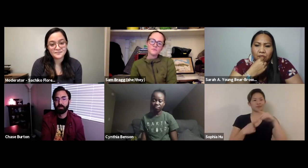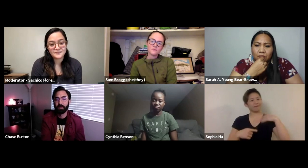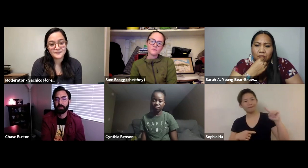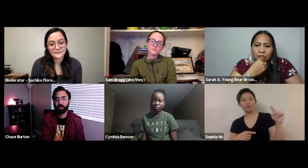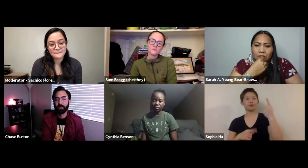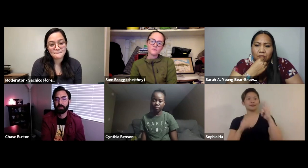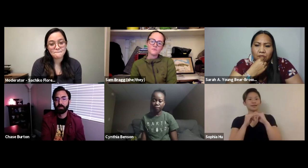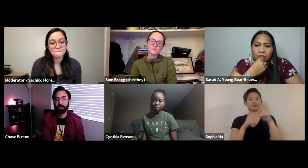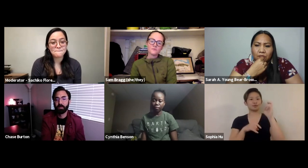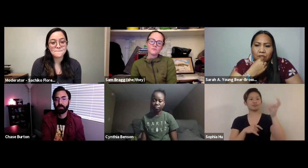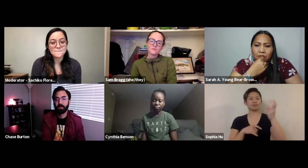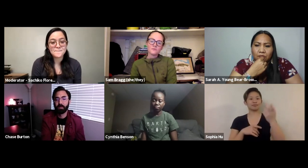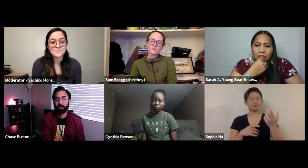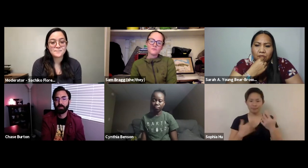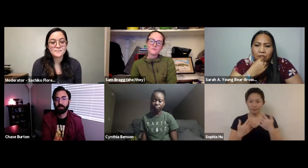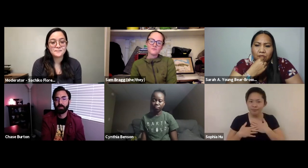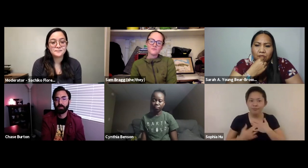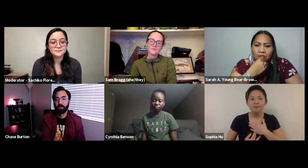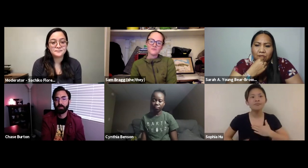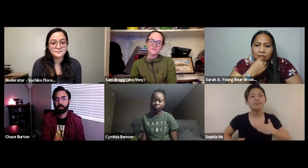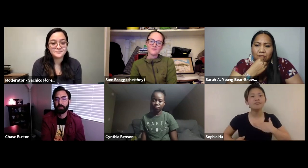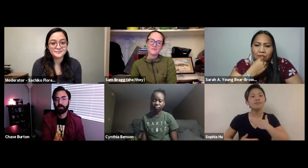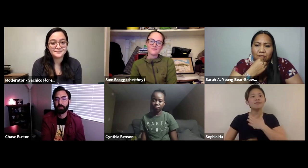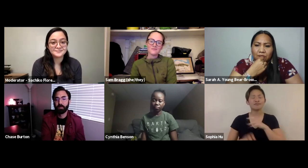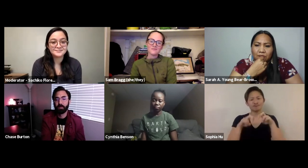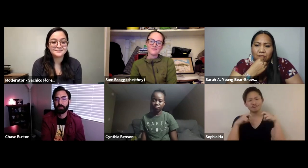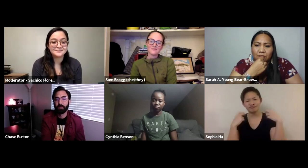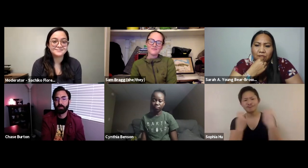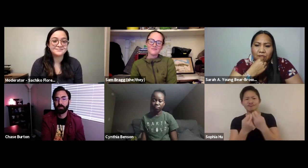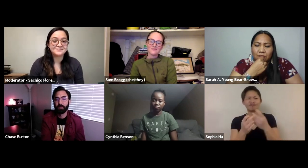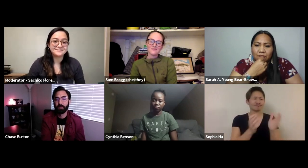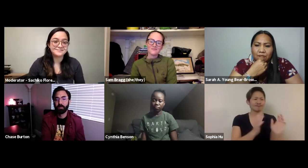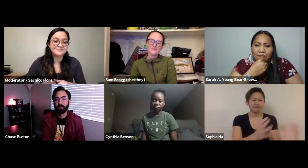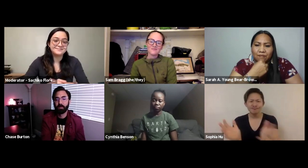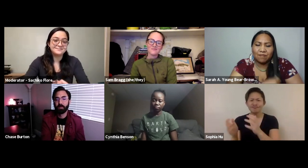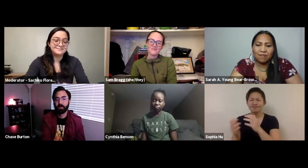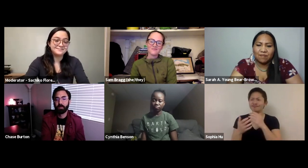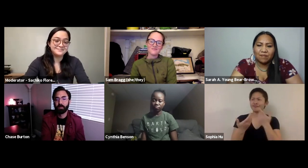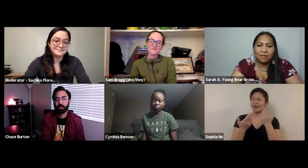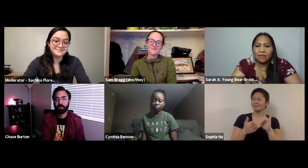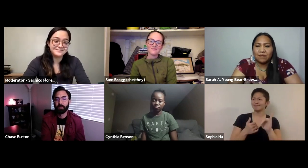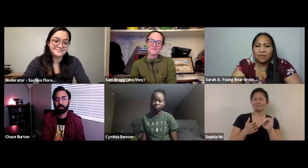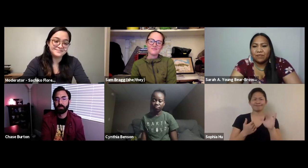ago. I was exposed for the first time to go to my first camping trip and I just can't